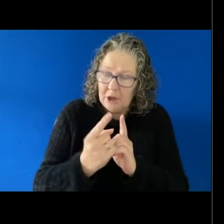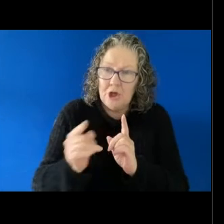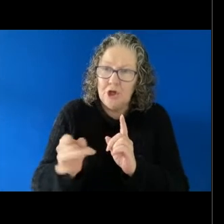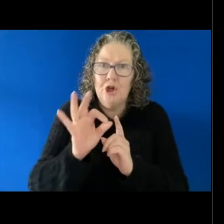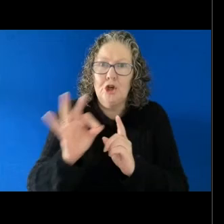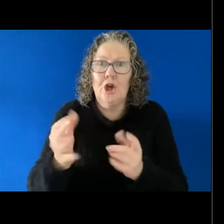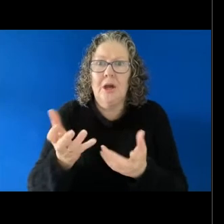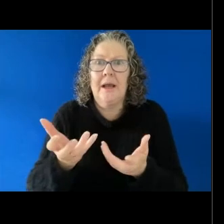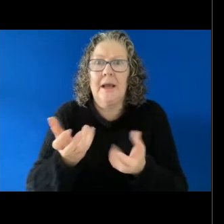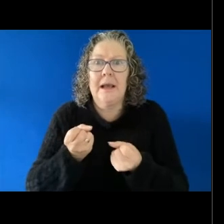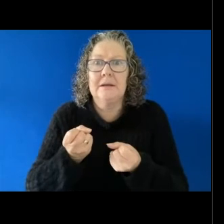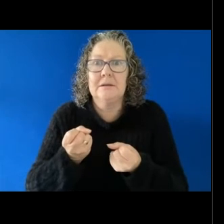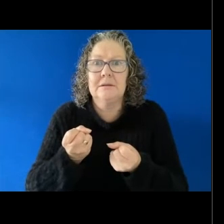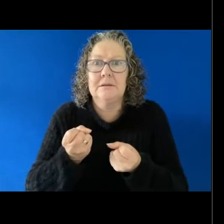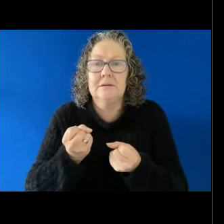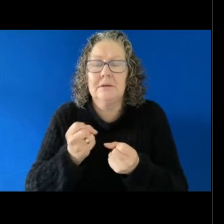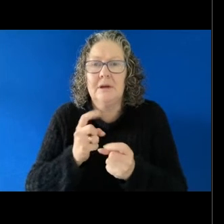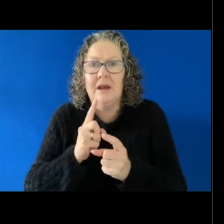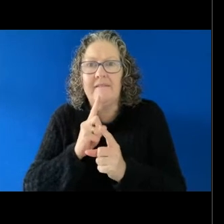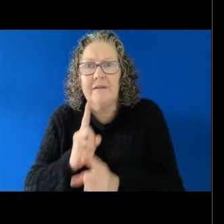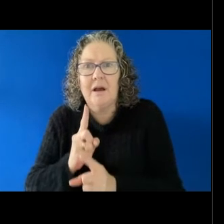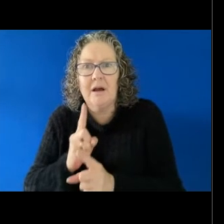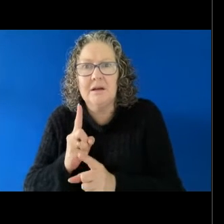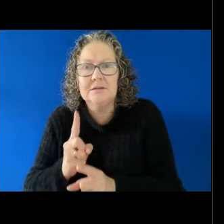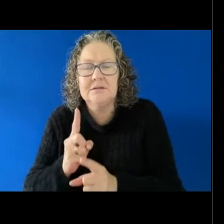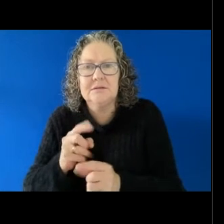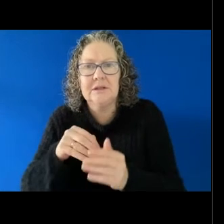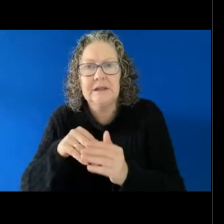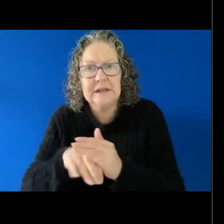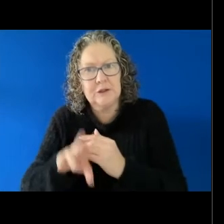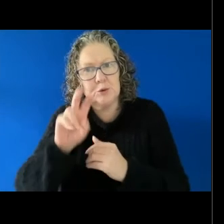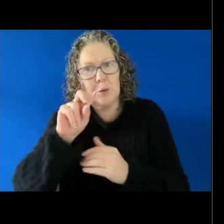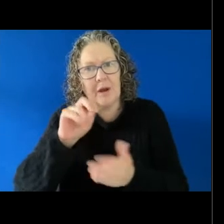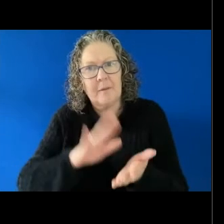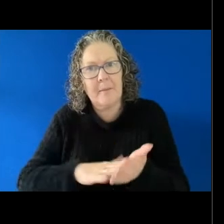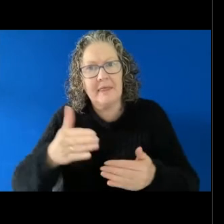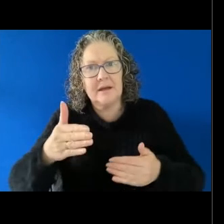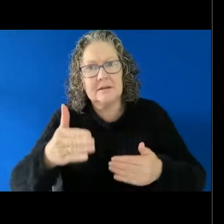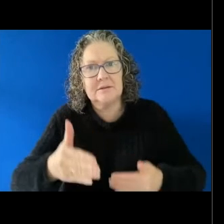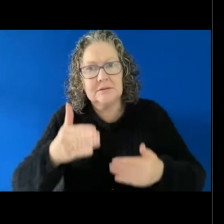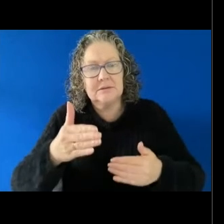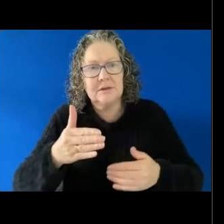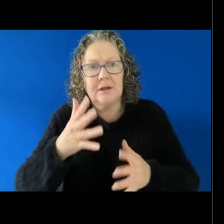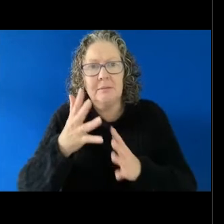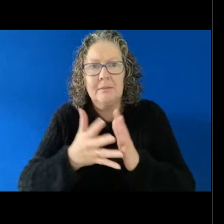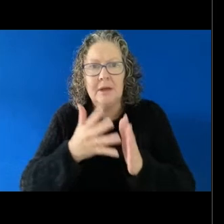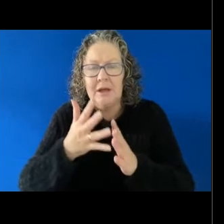14 months, not within the 12 months? GILLIAN: Confidence coming forward about what happened? KATHERINE: Yes.